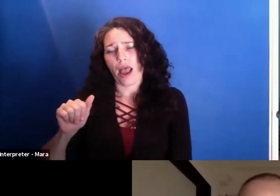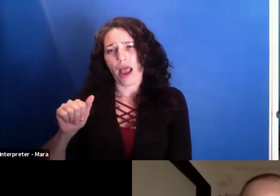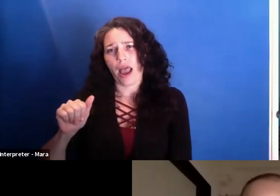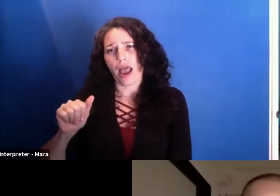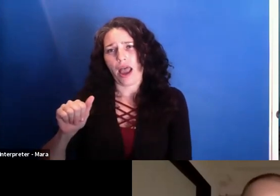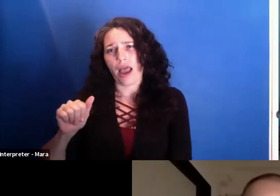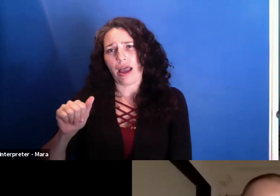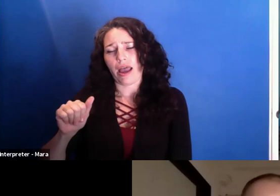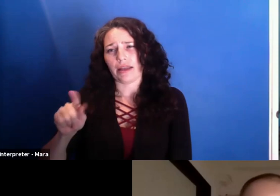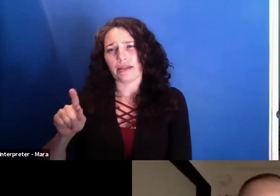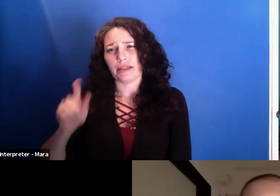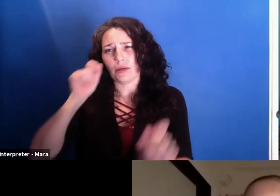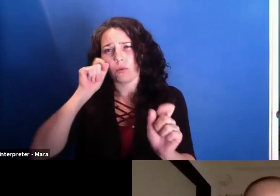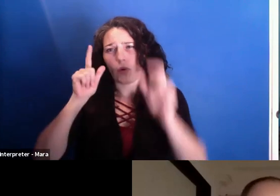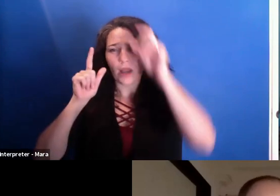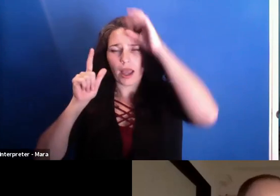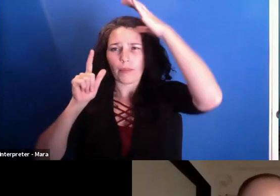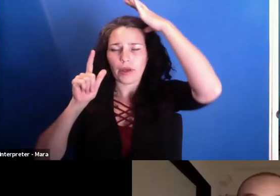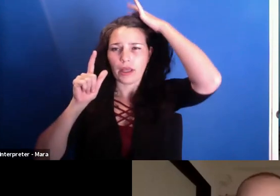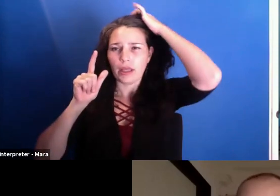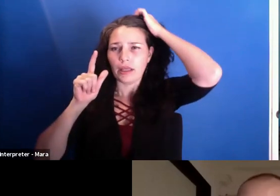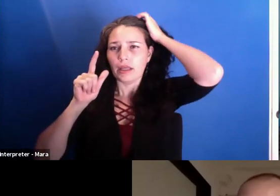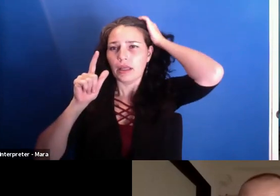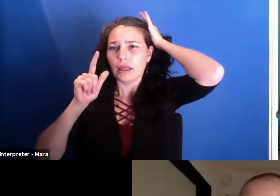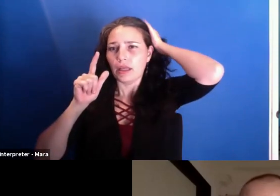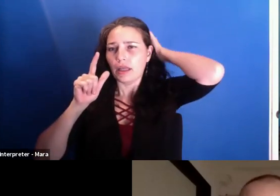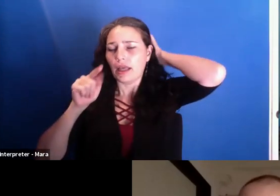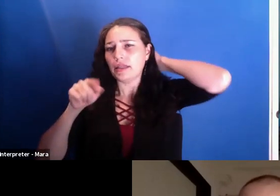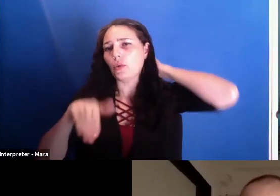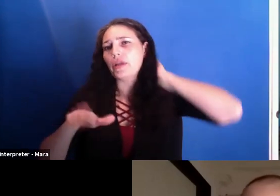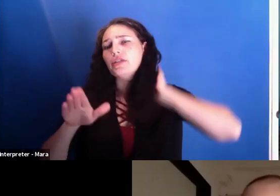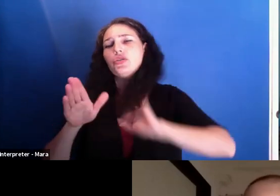of a friend, an artist, Don ,, who is actually pretty famous.